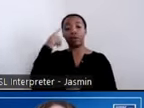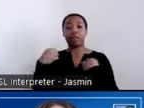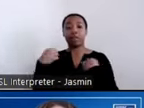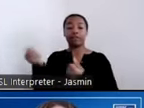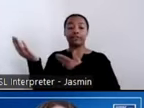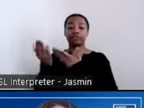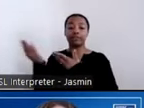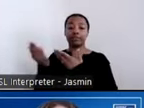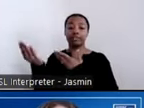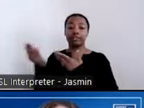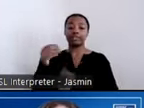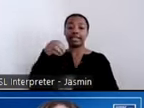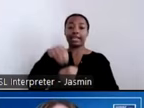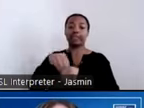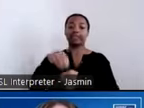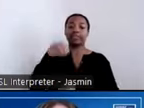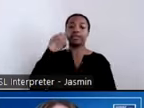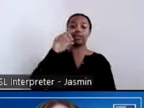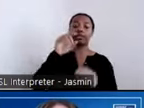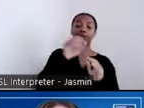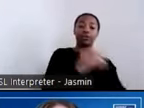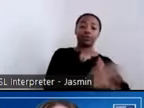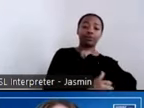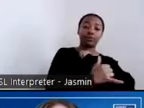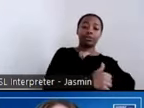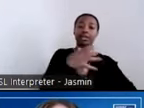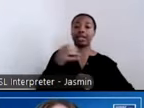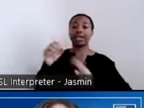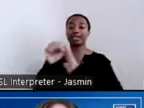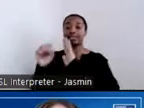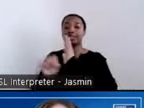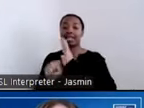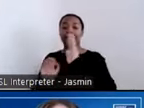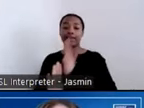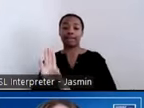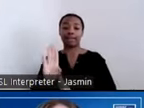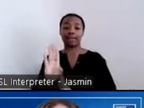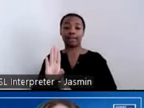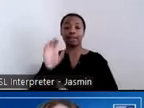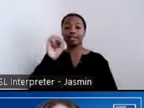Development. So SAMHSA is the agency within the U.S. Department of Health and